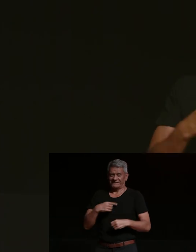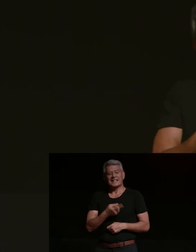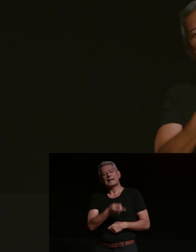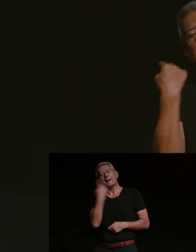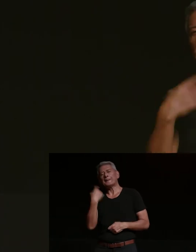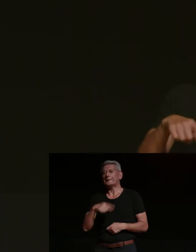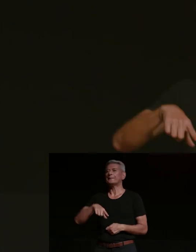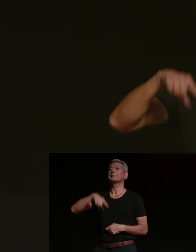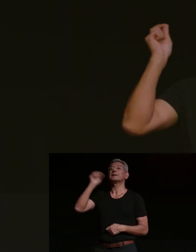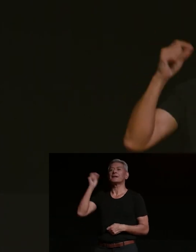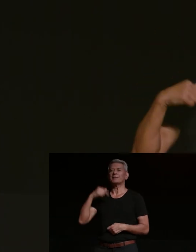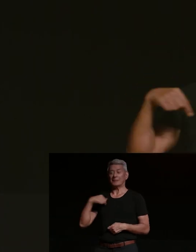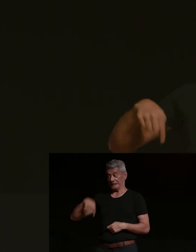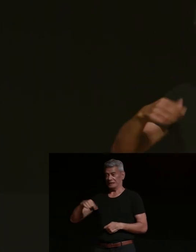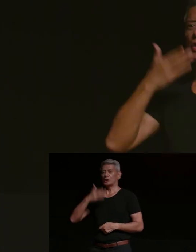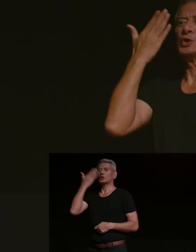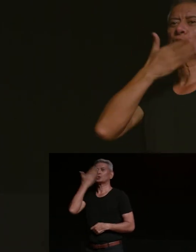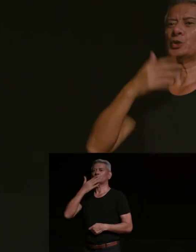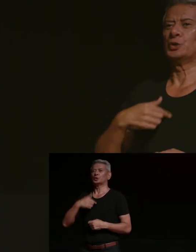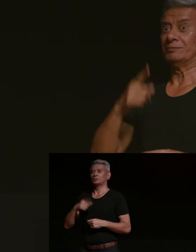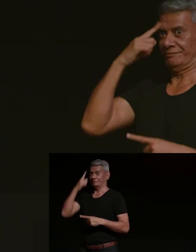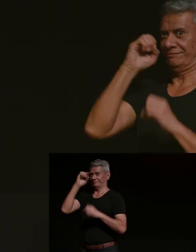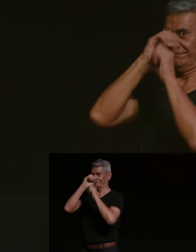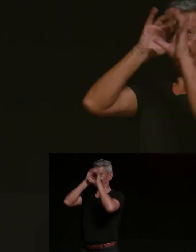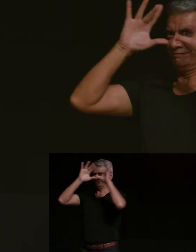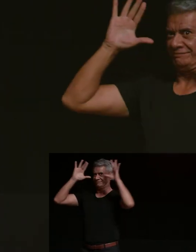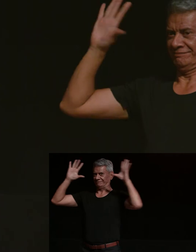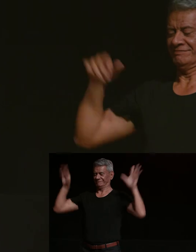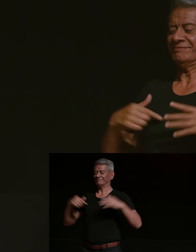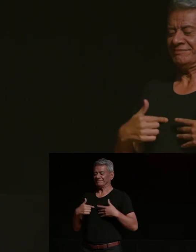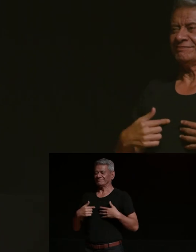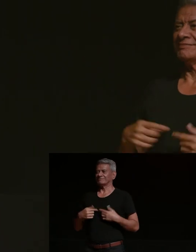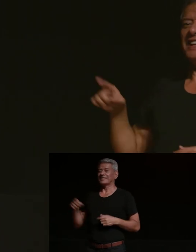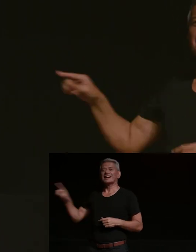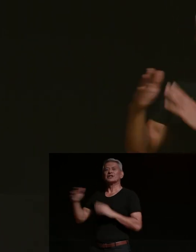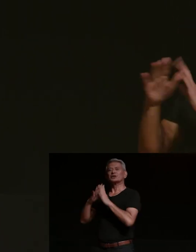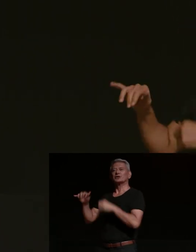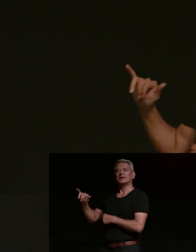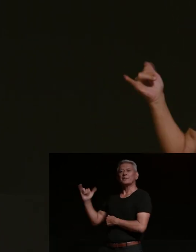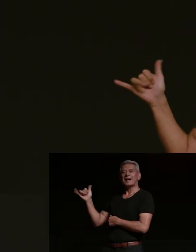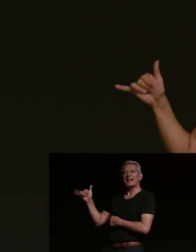up from school and i had this vision right where like the bell would ring and i would run out of